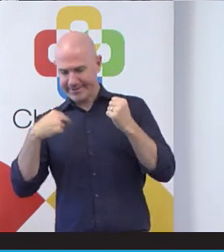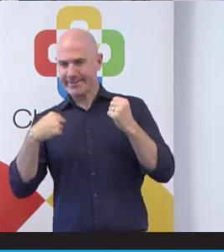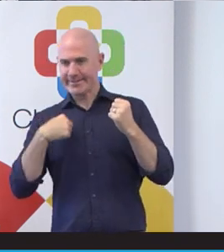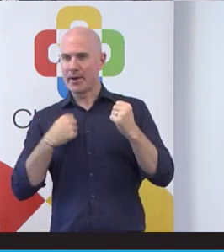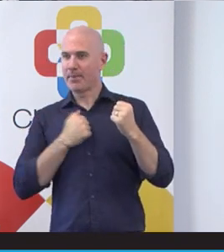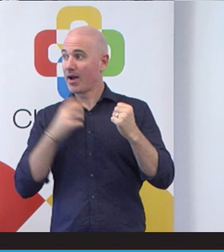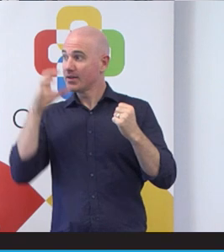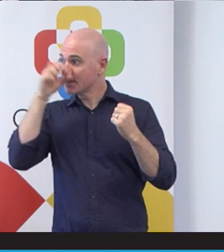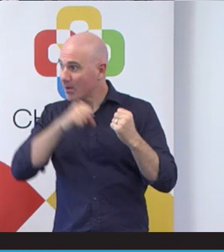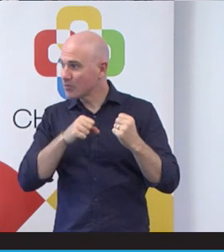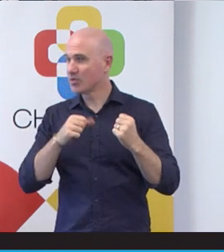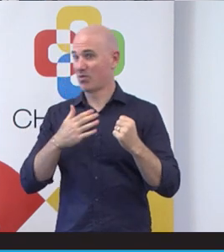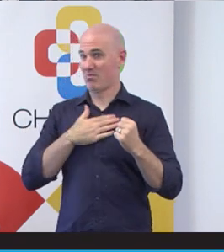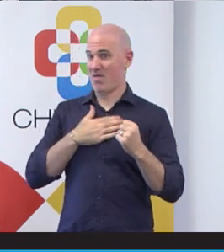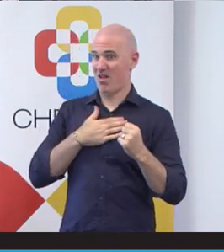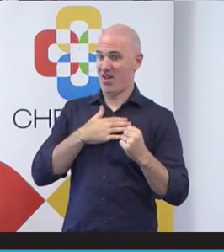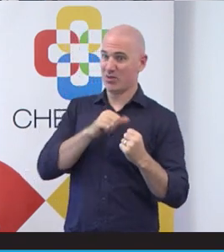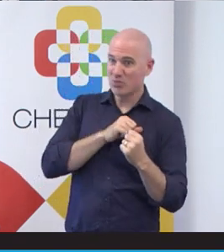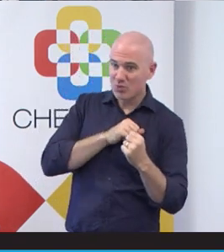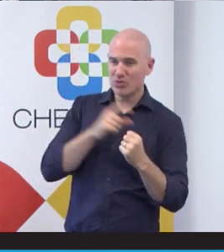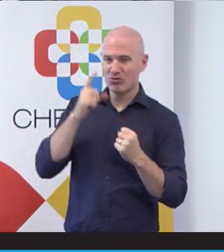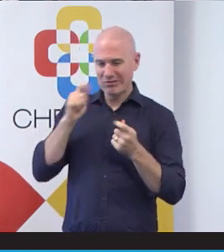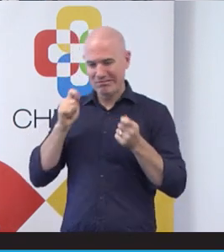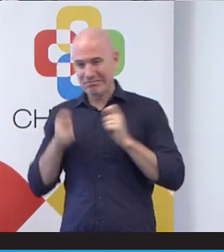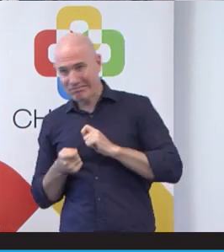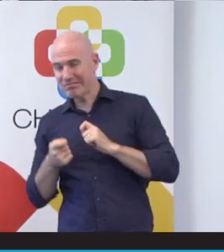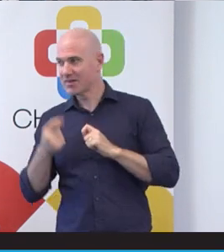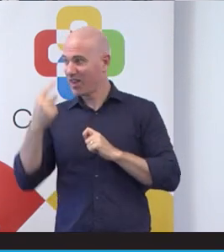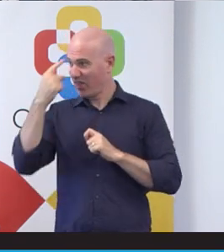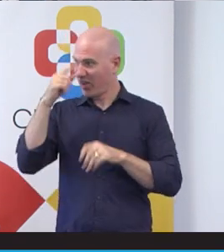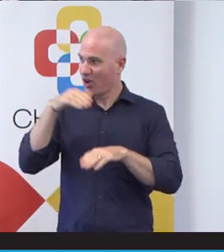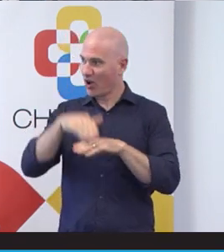try and reduce the biases you make, may have a think about some of the unconscious biases